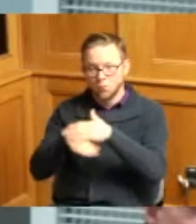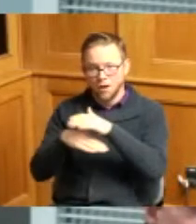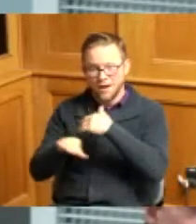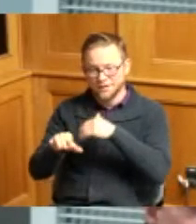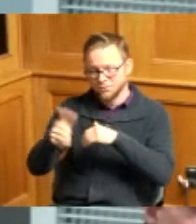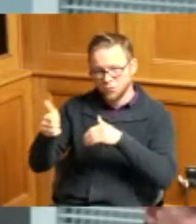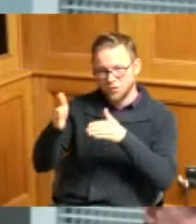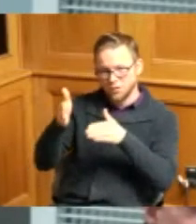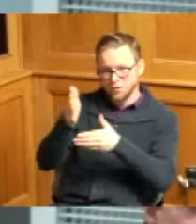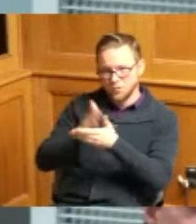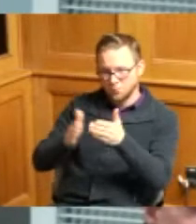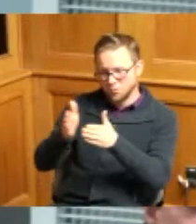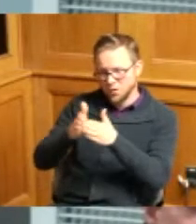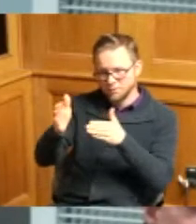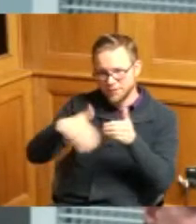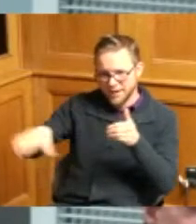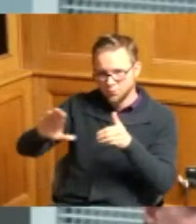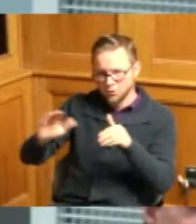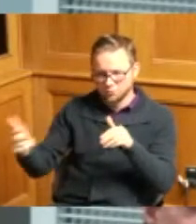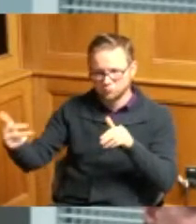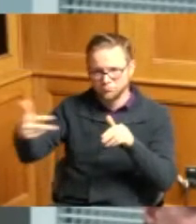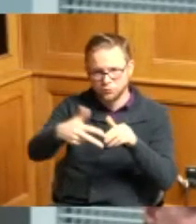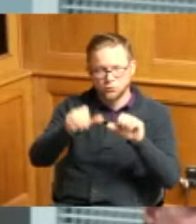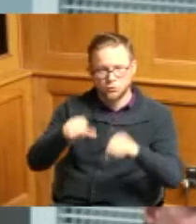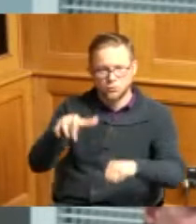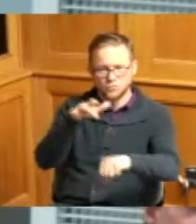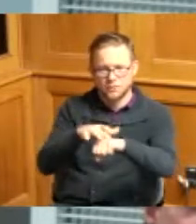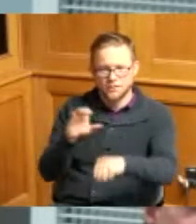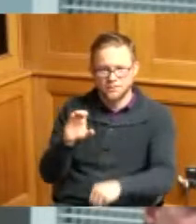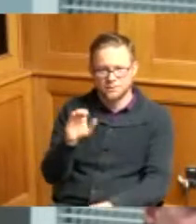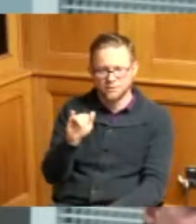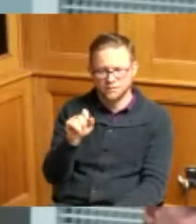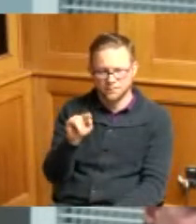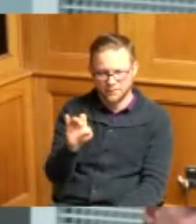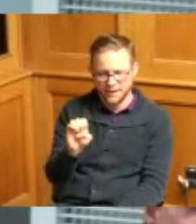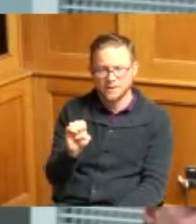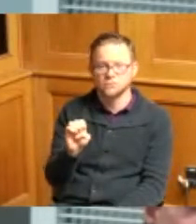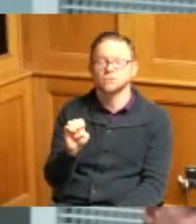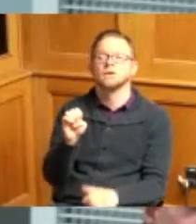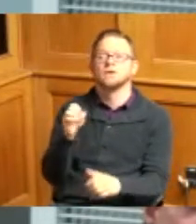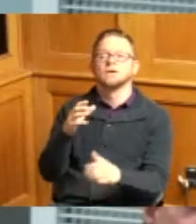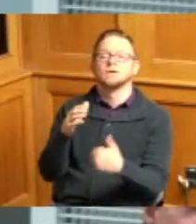neighborhood to get down to the castle that's where all the neighbors you know everybody was